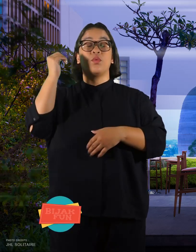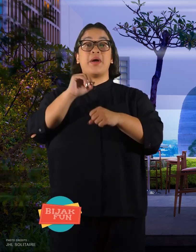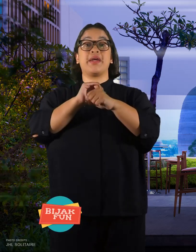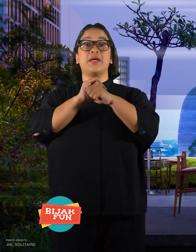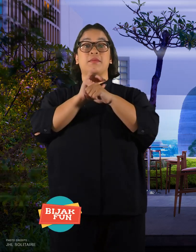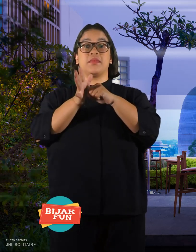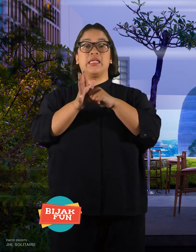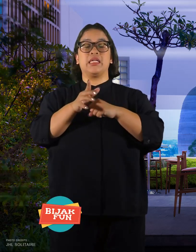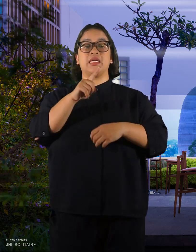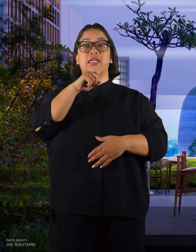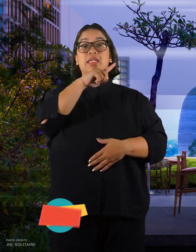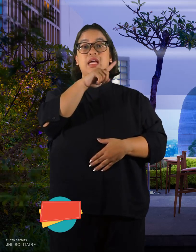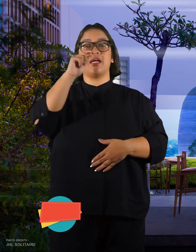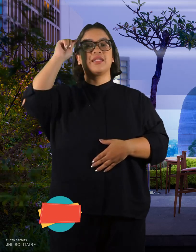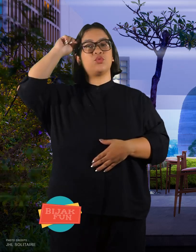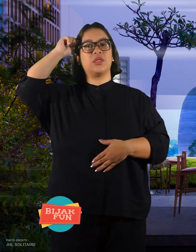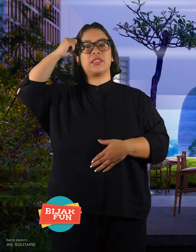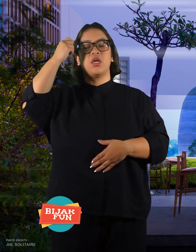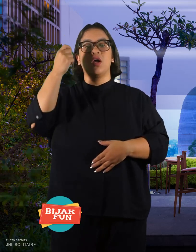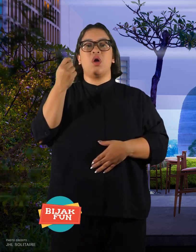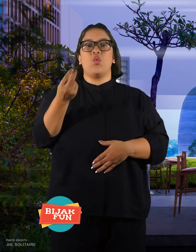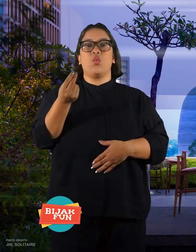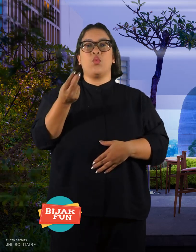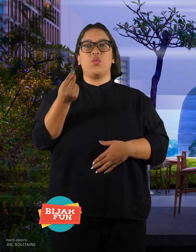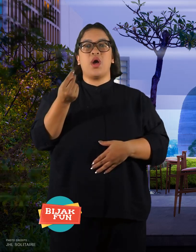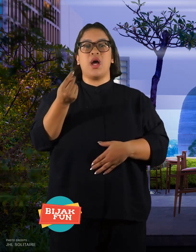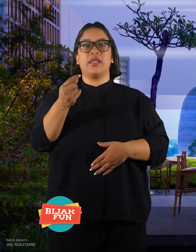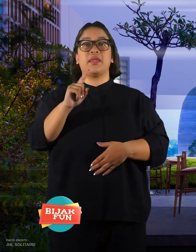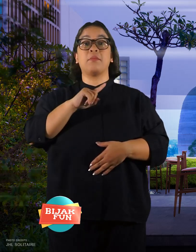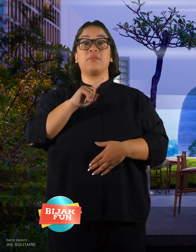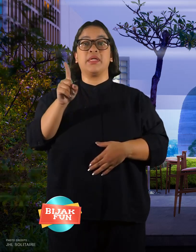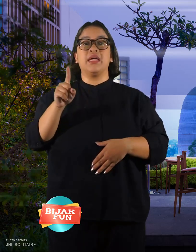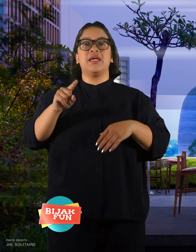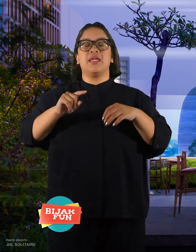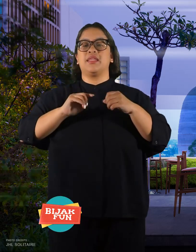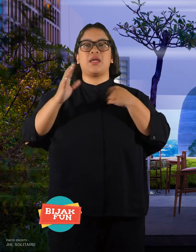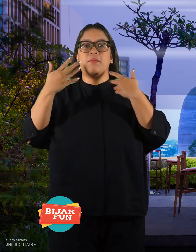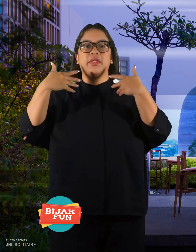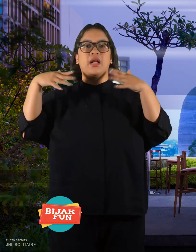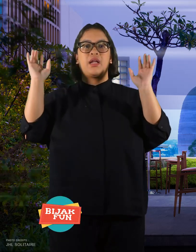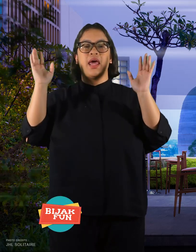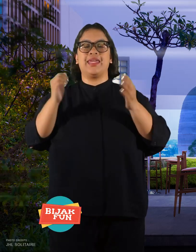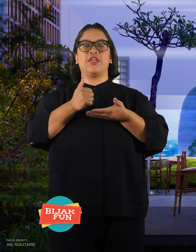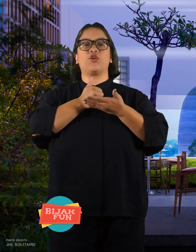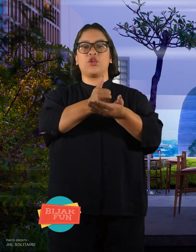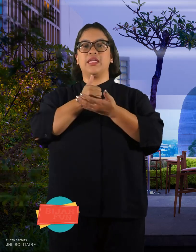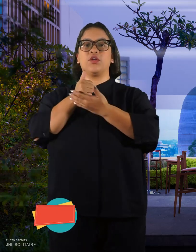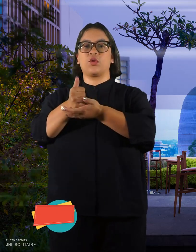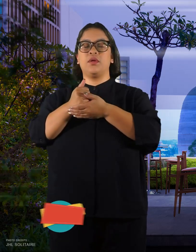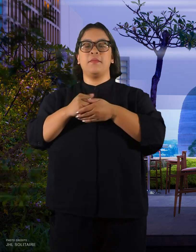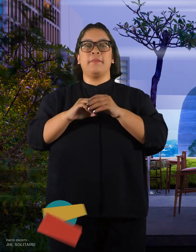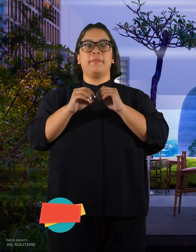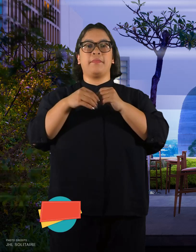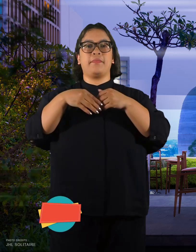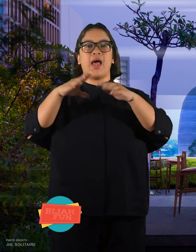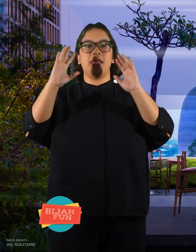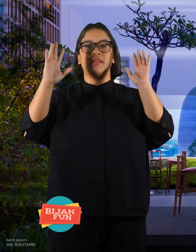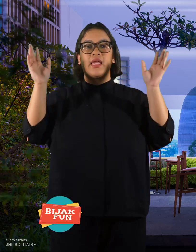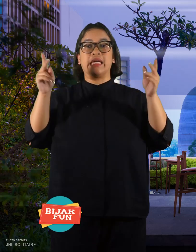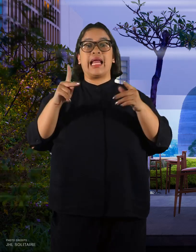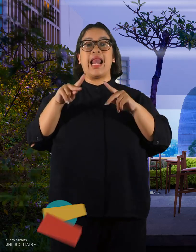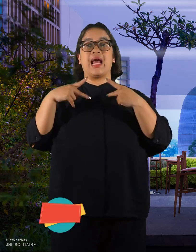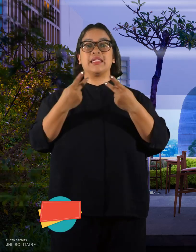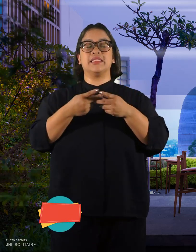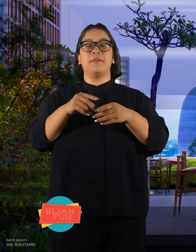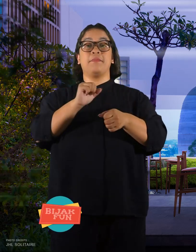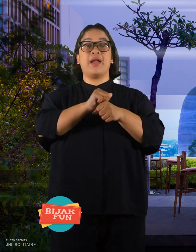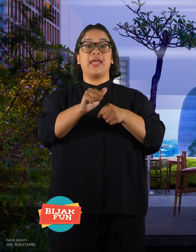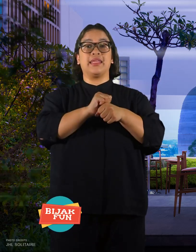During the pandemic he had a hard time his efforts but he did not give up.